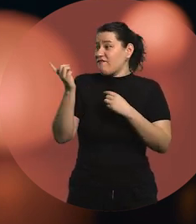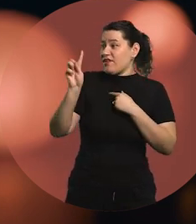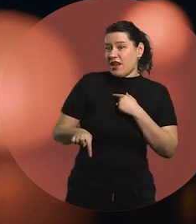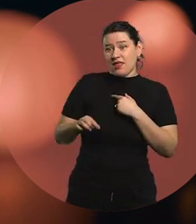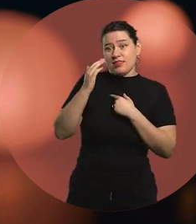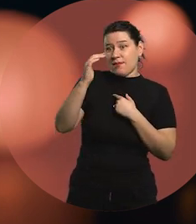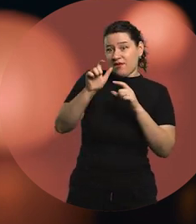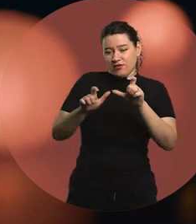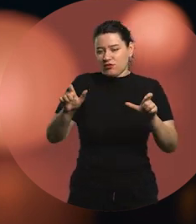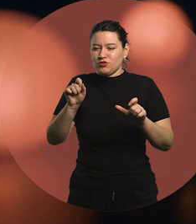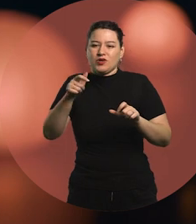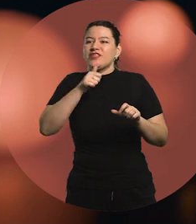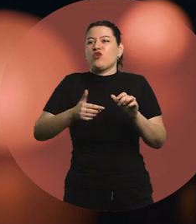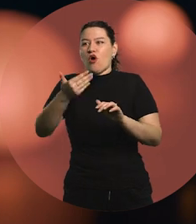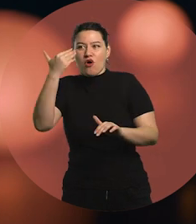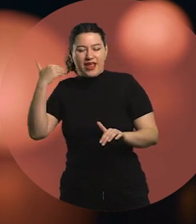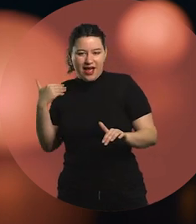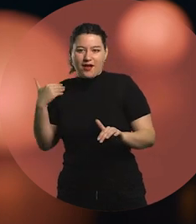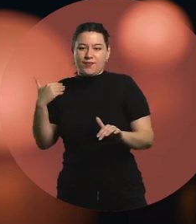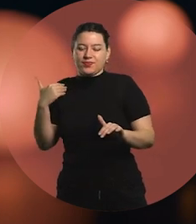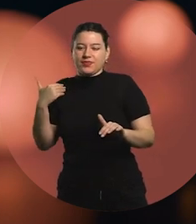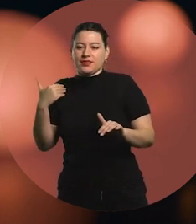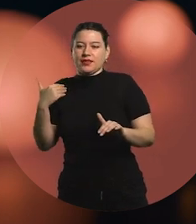with all the baggage behind him to the present day.